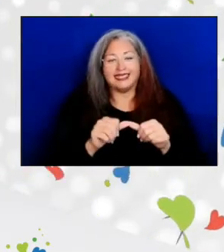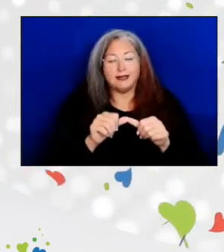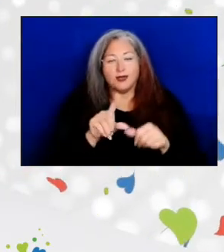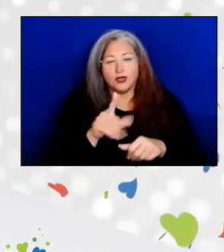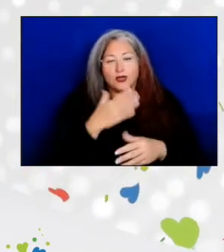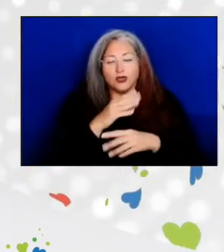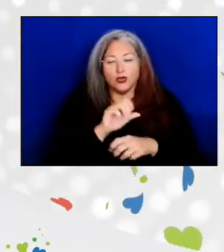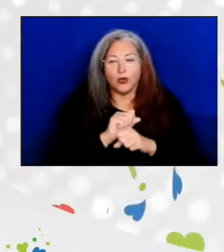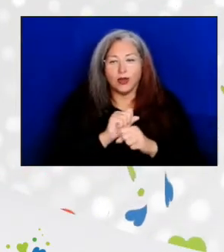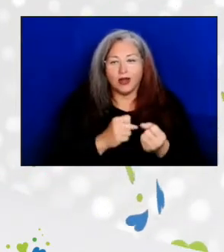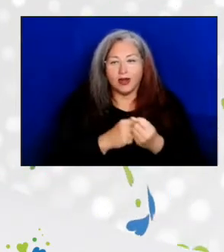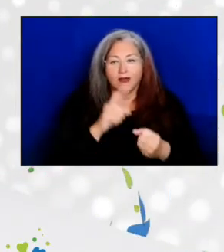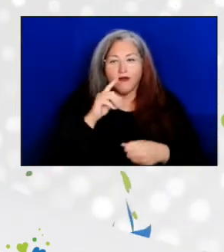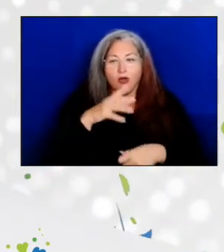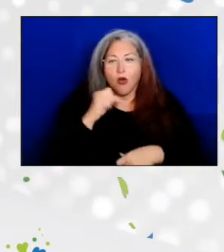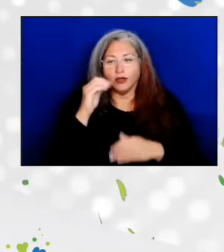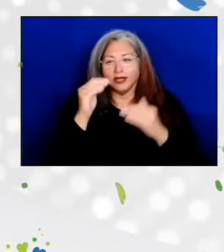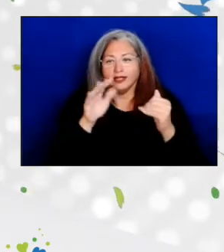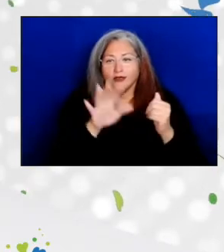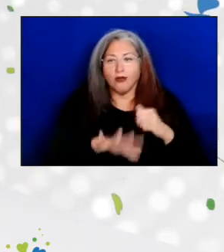for older adults throughout the country. Thank you.